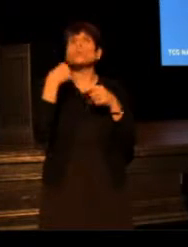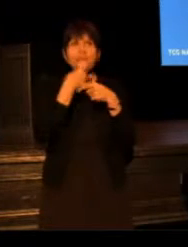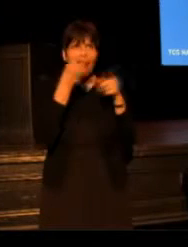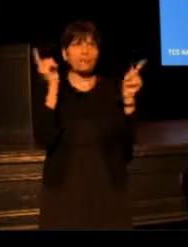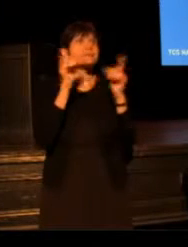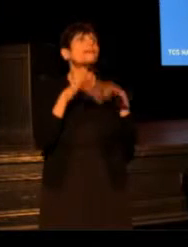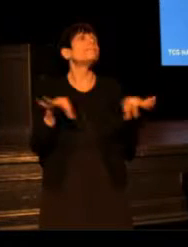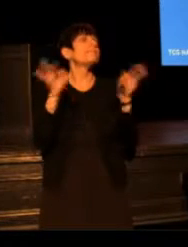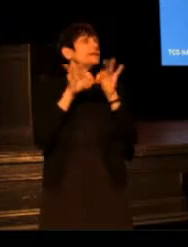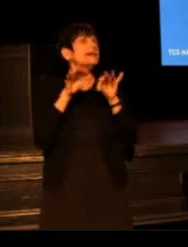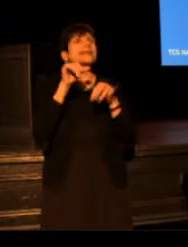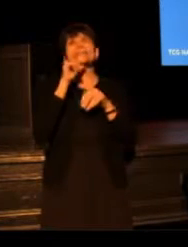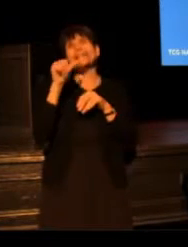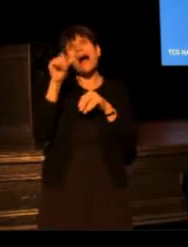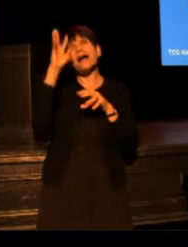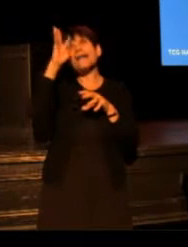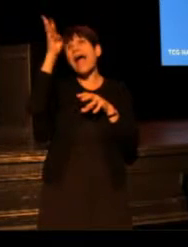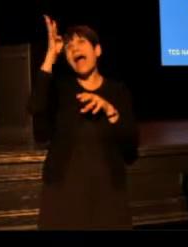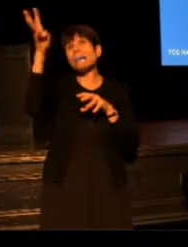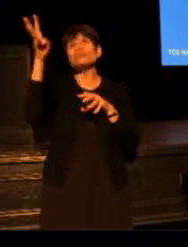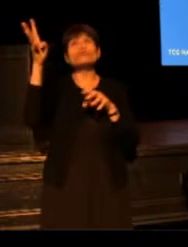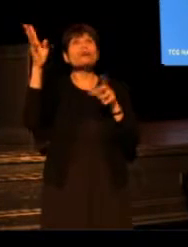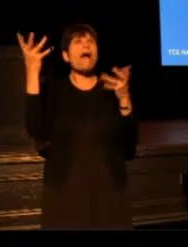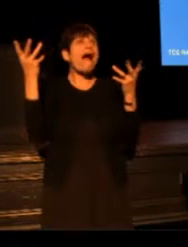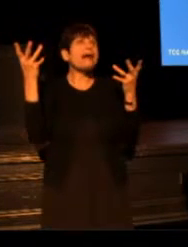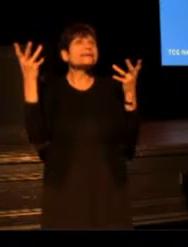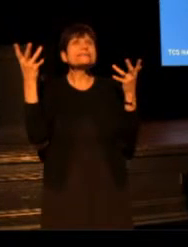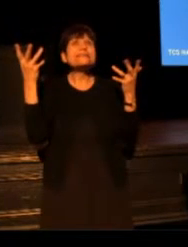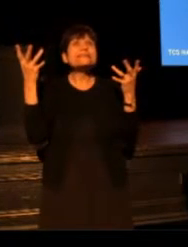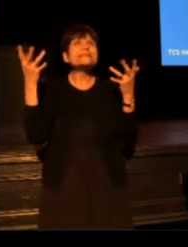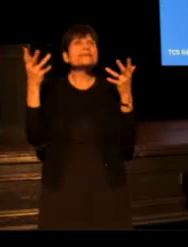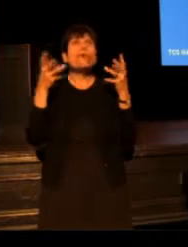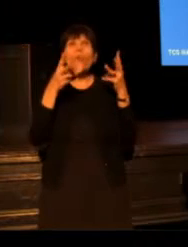Not in some abstract, theoretical way, but in how we live together,